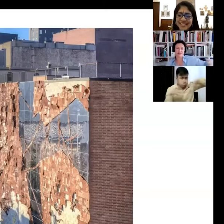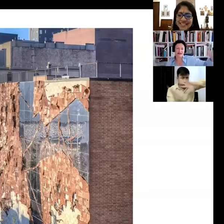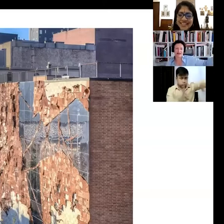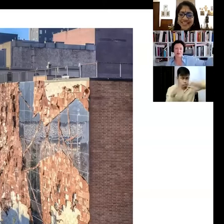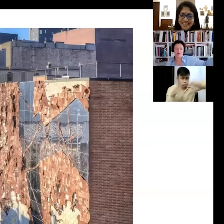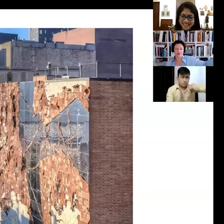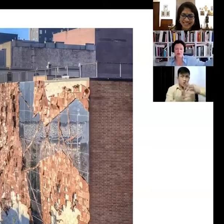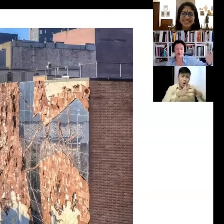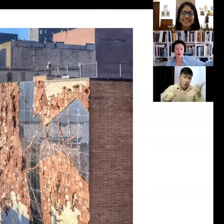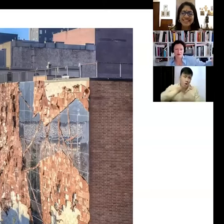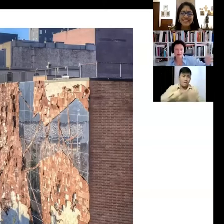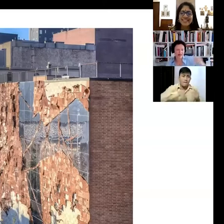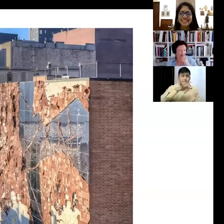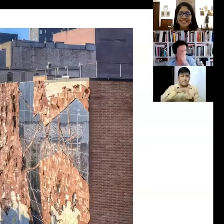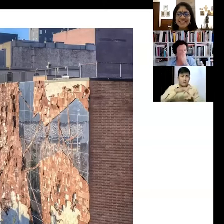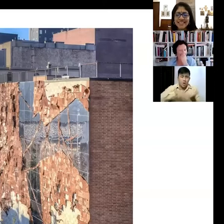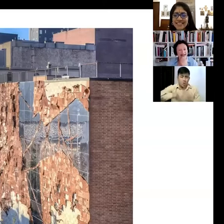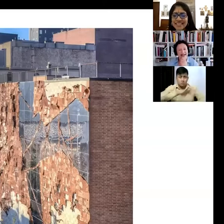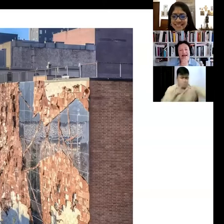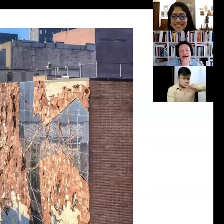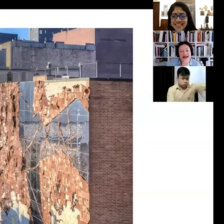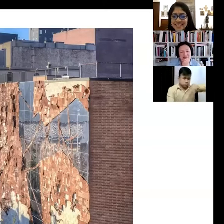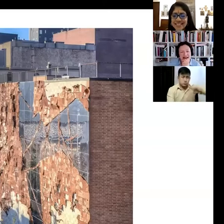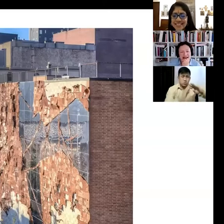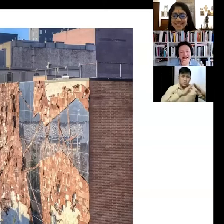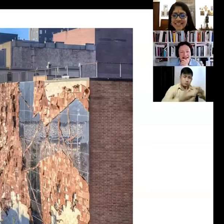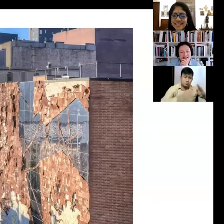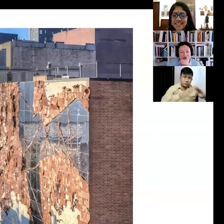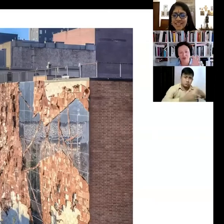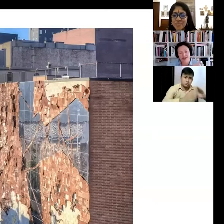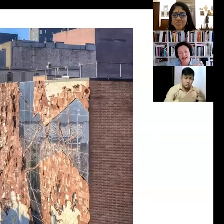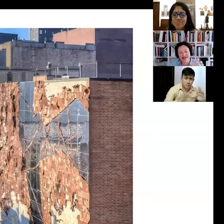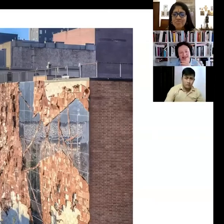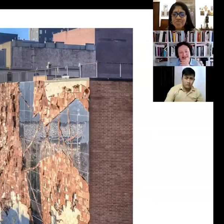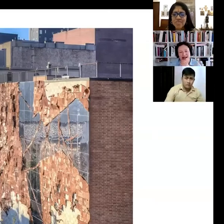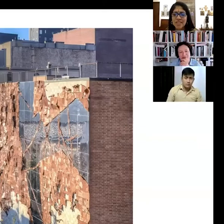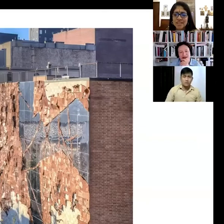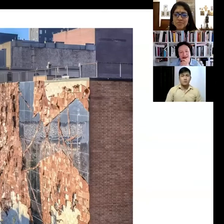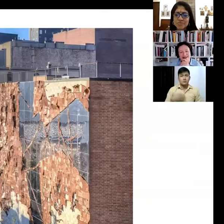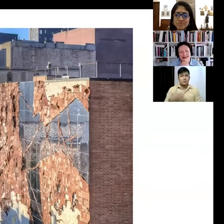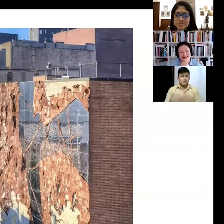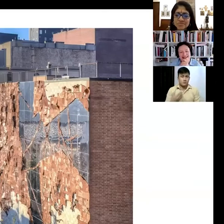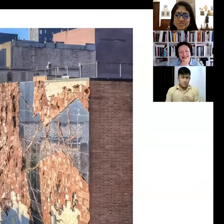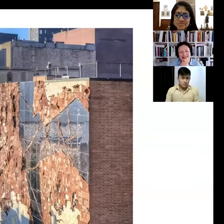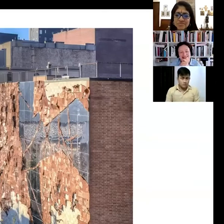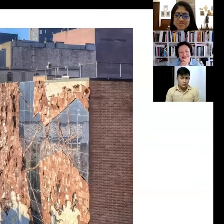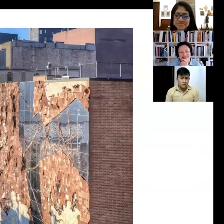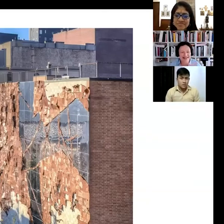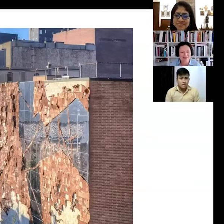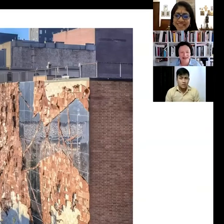Manhattan was with no power for seven days and, you know, we had this camera installed somewhere,